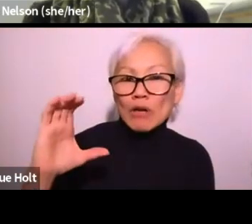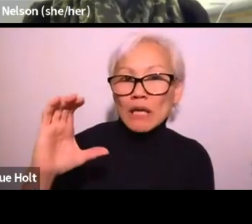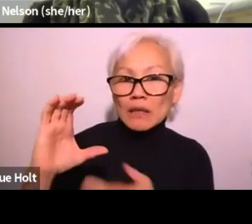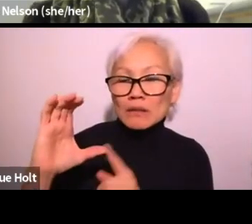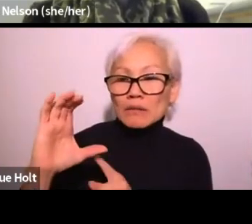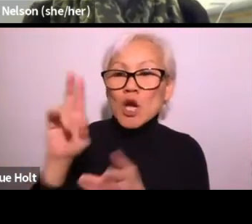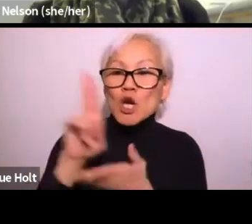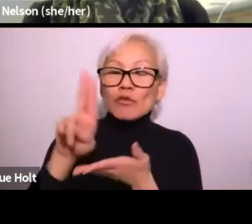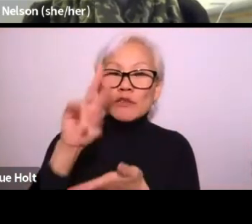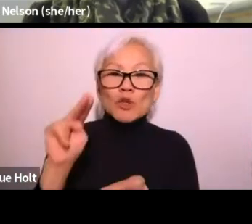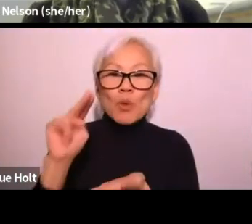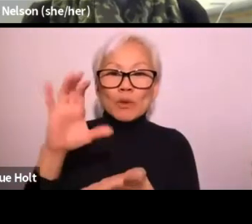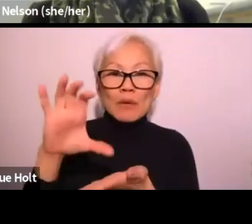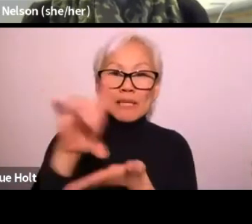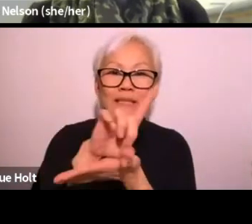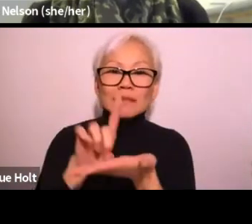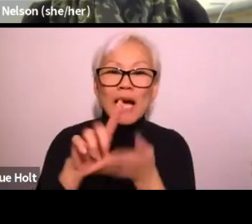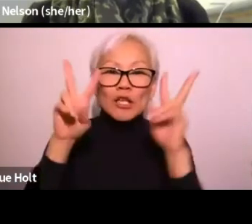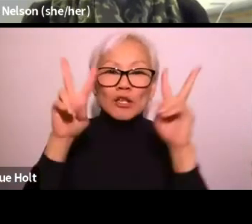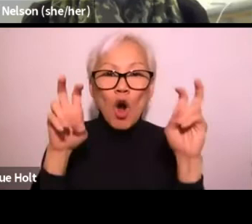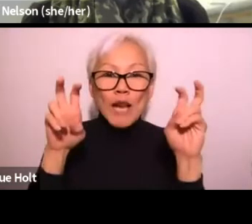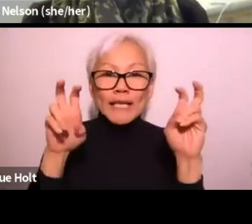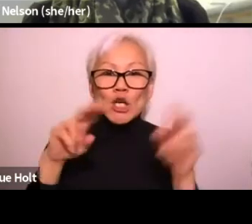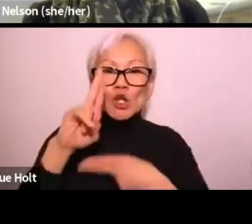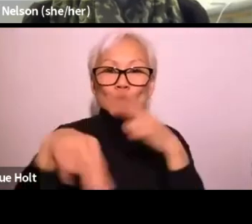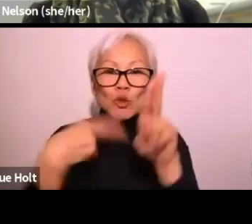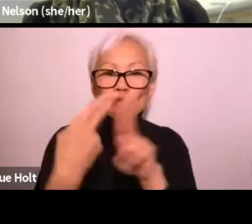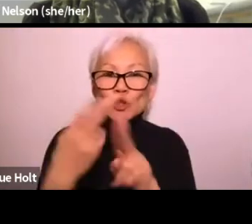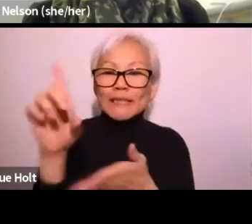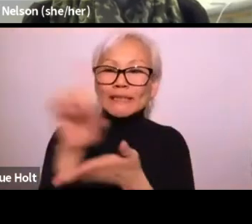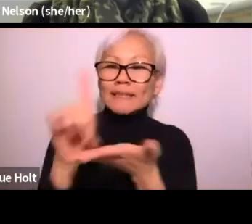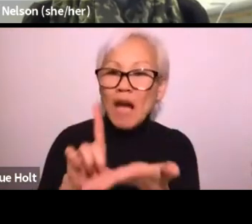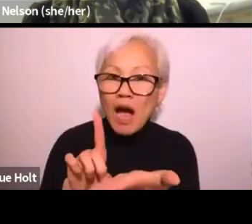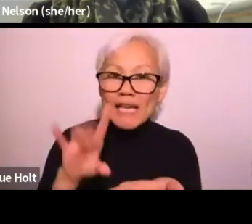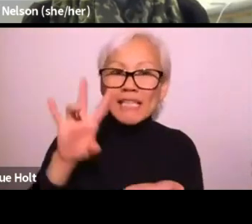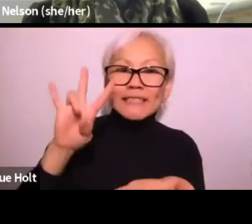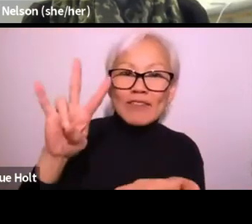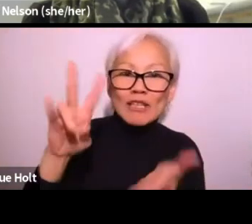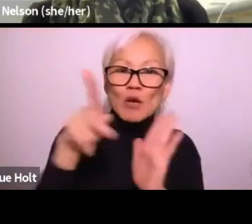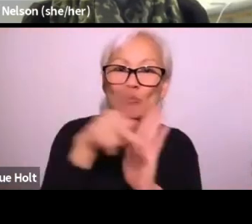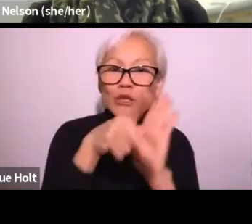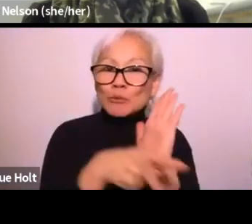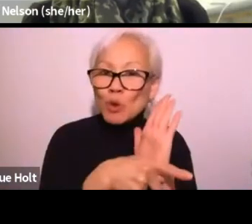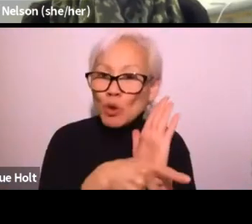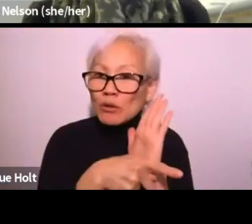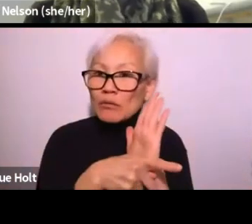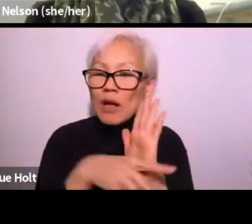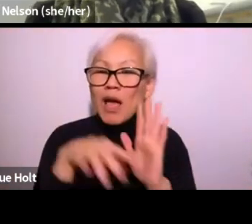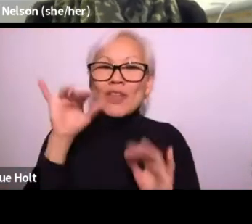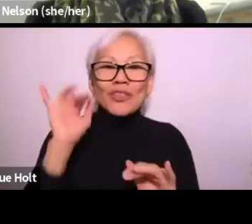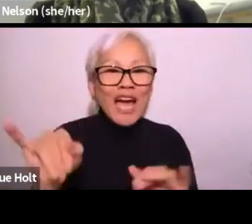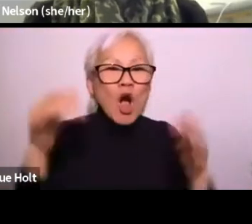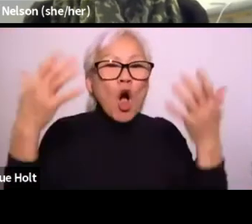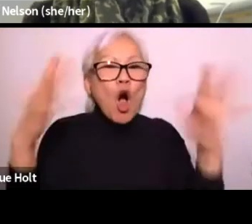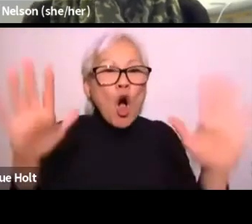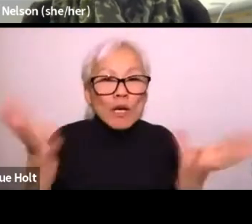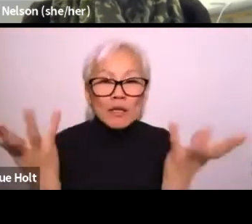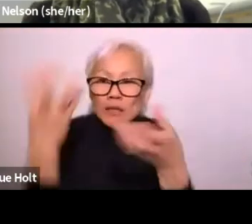University of North Carolina. Their design is called universal design, seven principles,